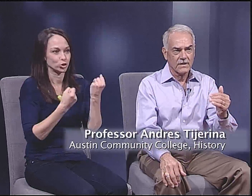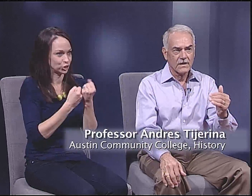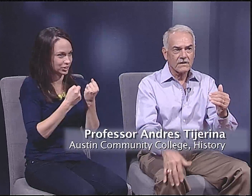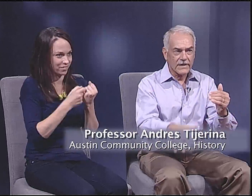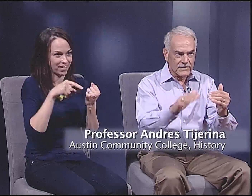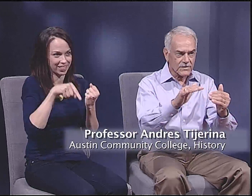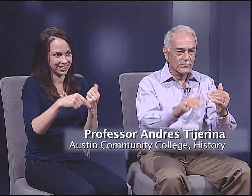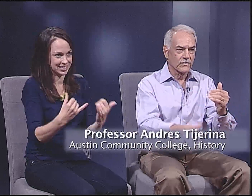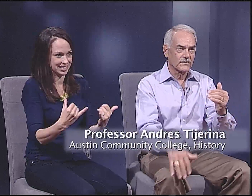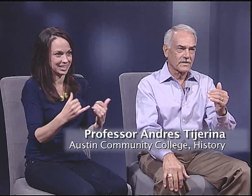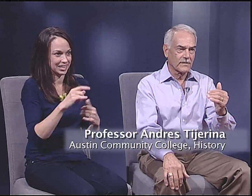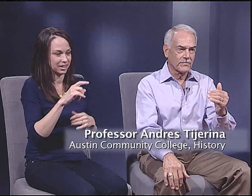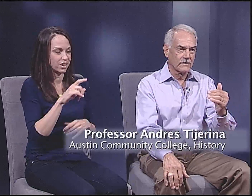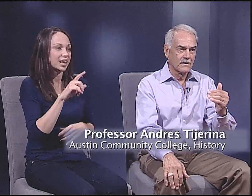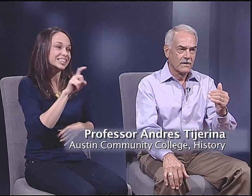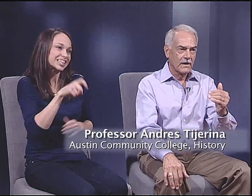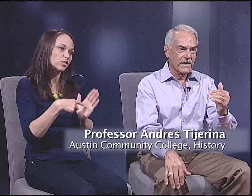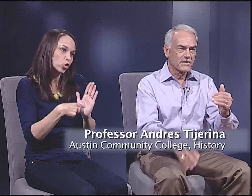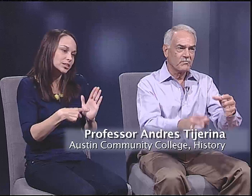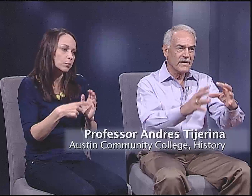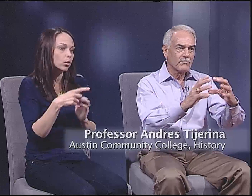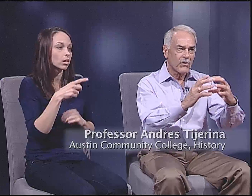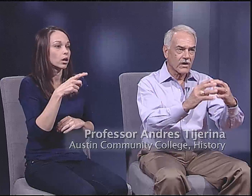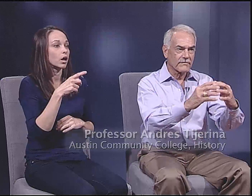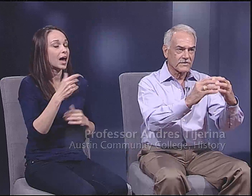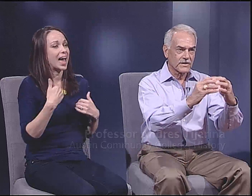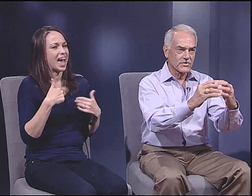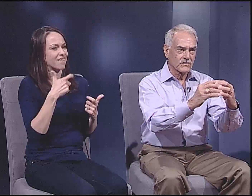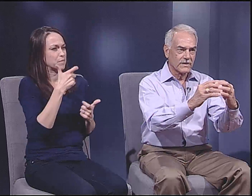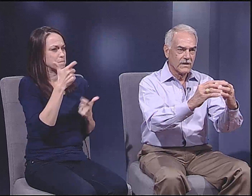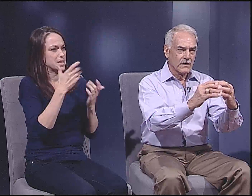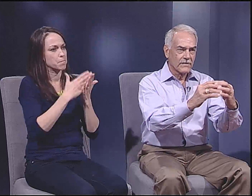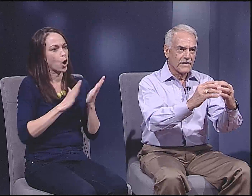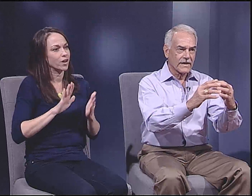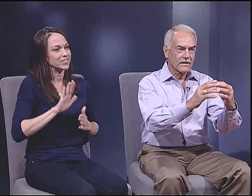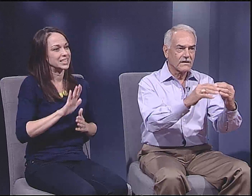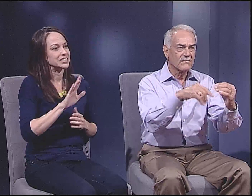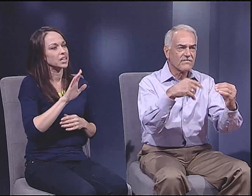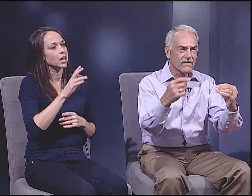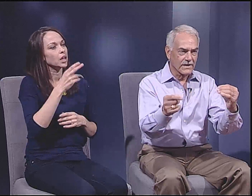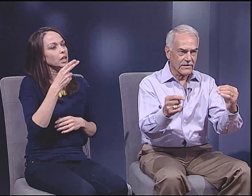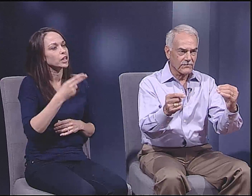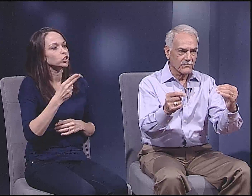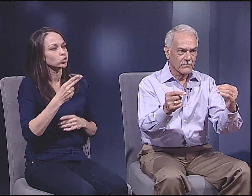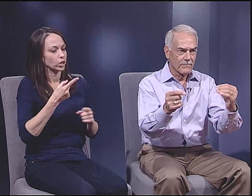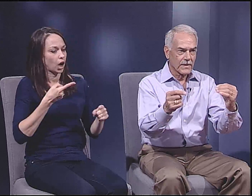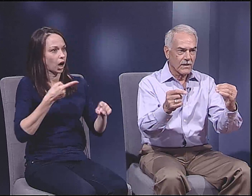that do not justify this history. Texas, for example, has a big part of its history